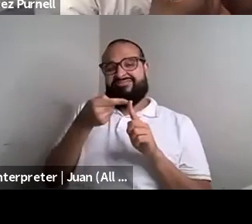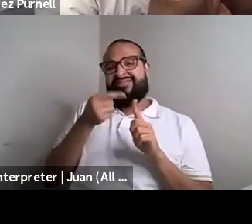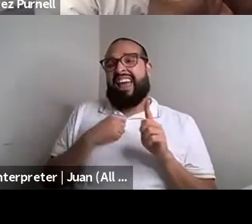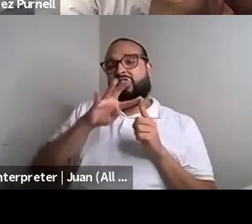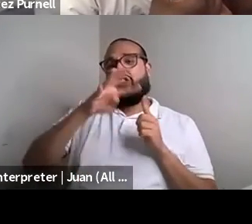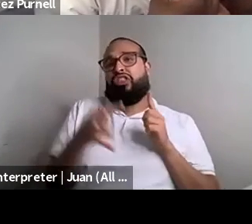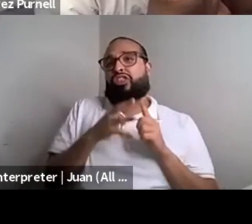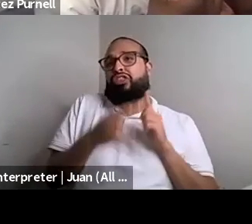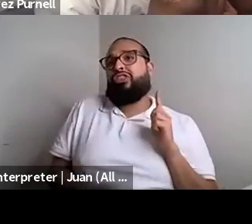Kokumo: Listen.